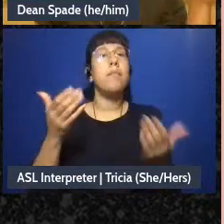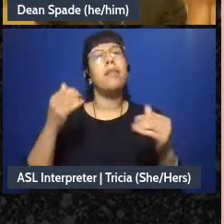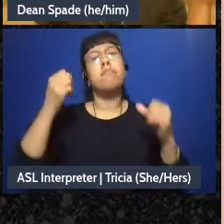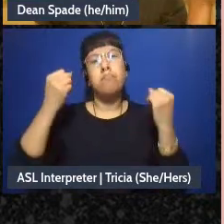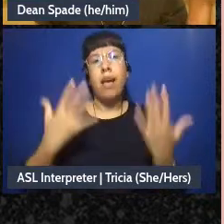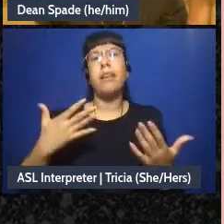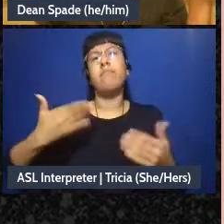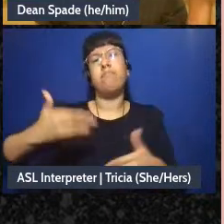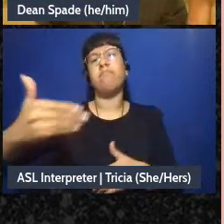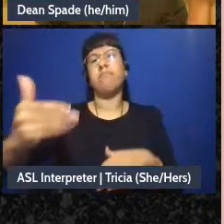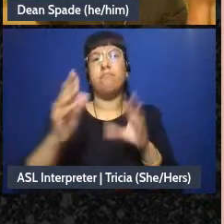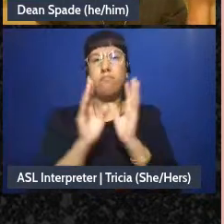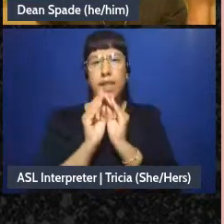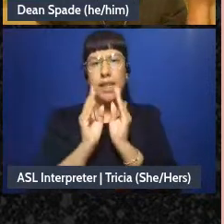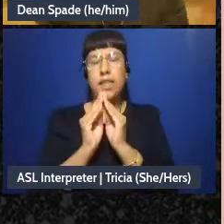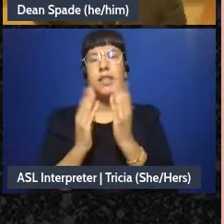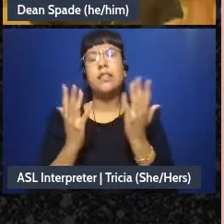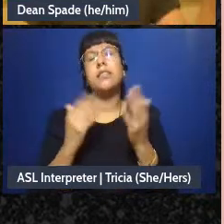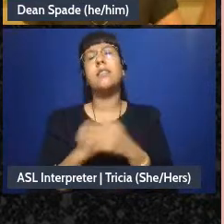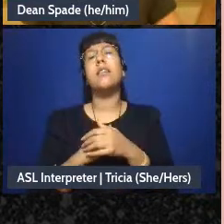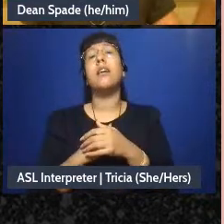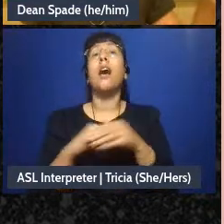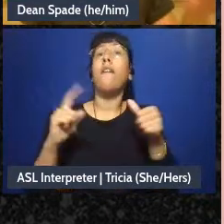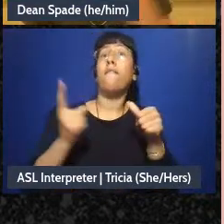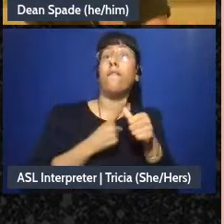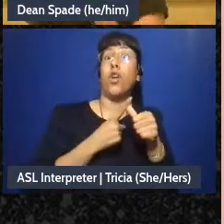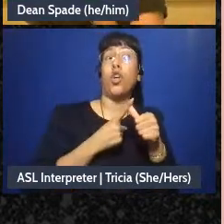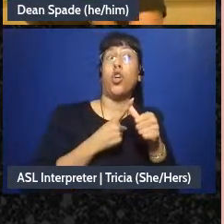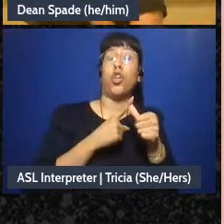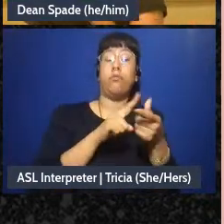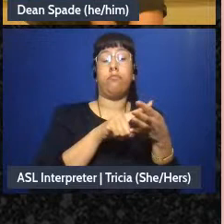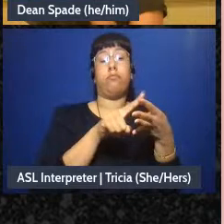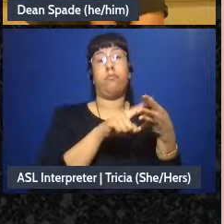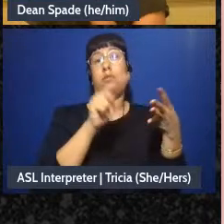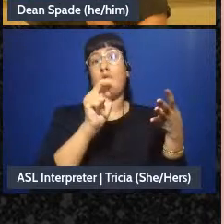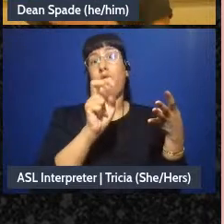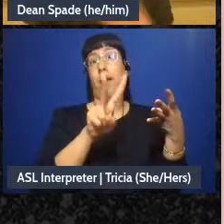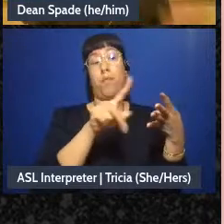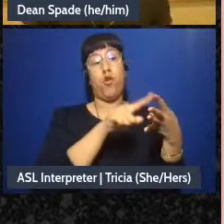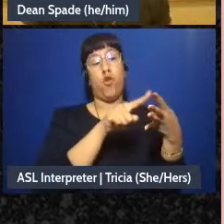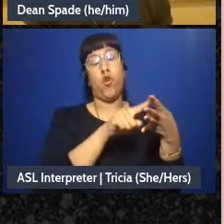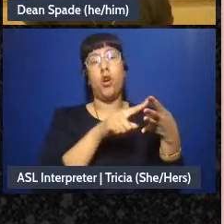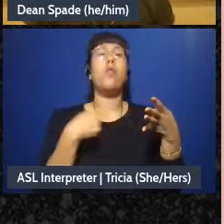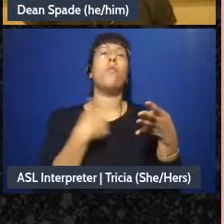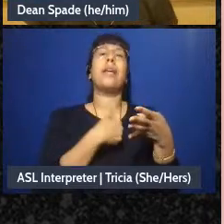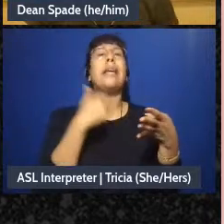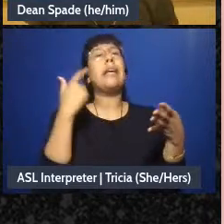in, you know, in the meeting in the first week of November we started discussing adding a new date